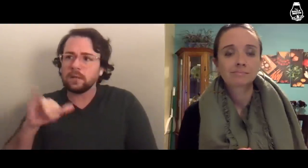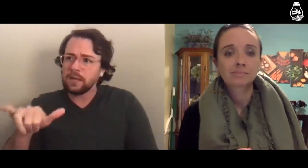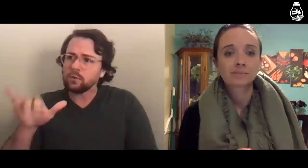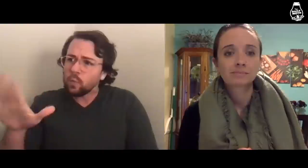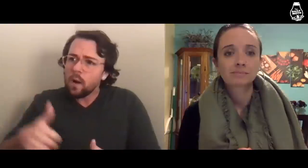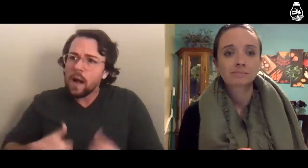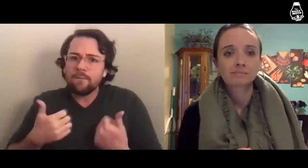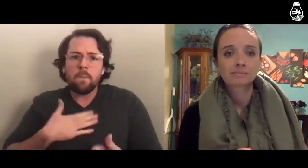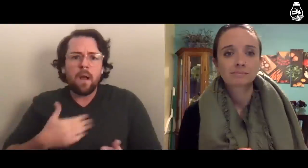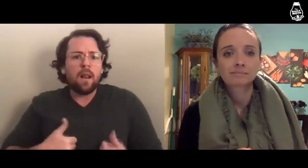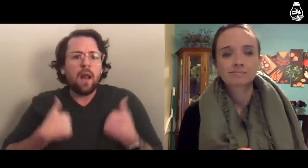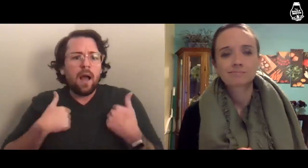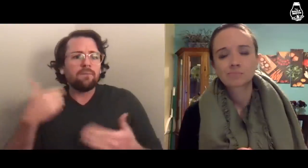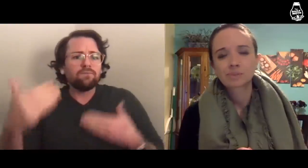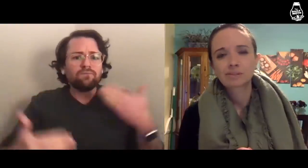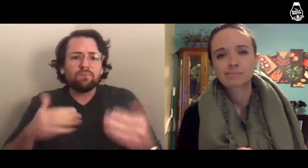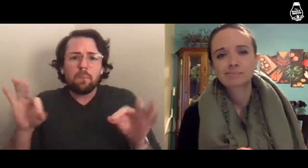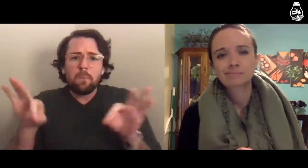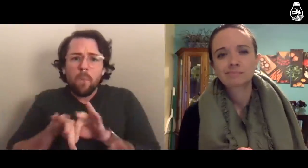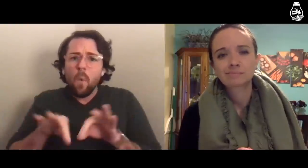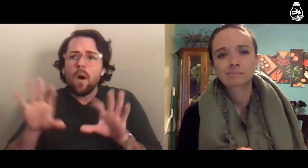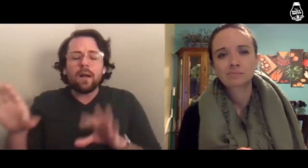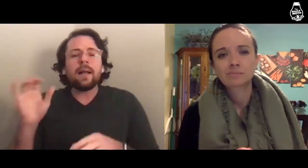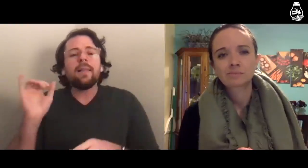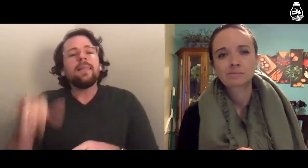That’s your life and my life.